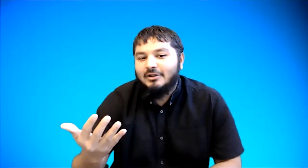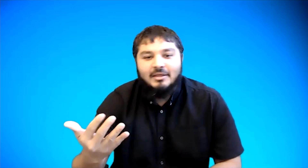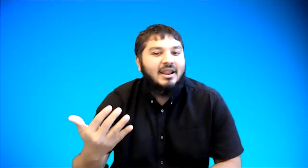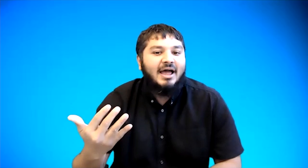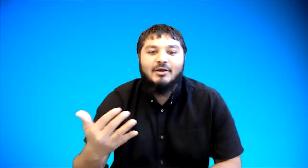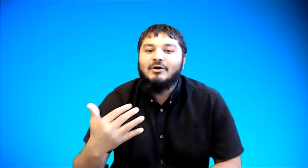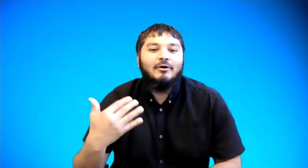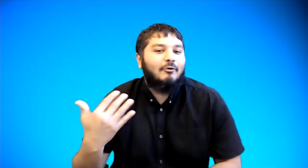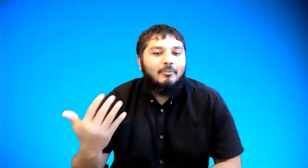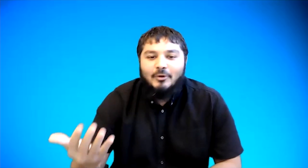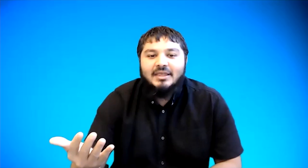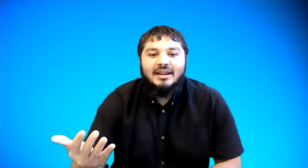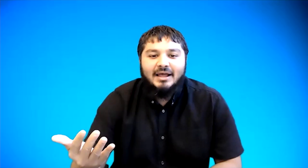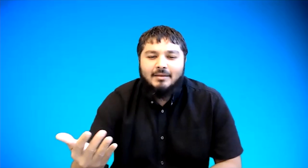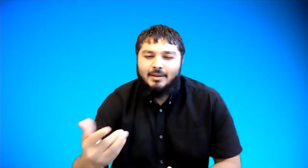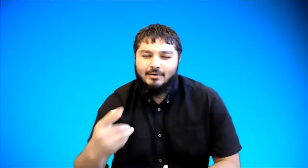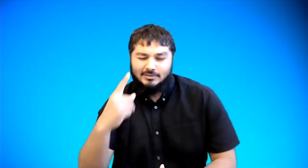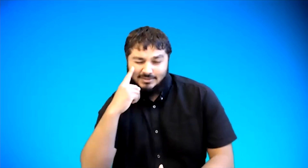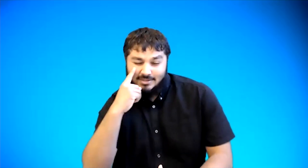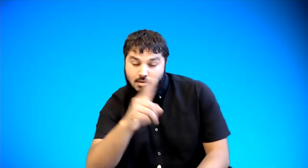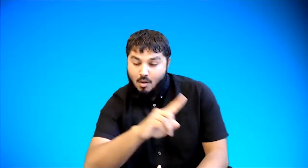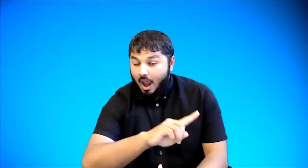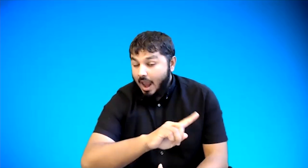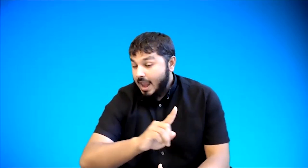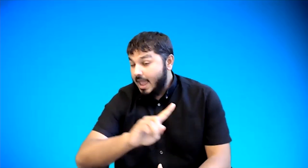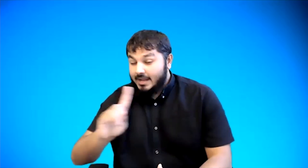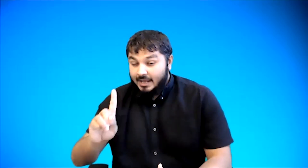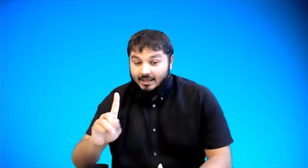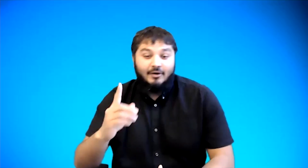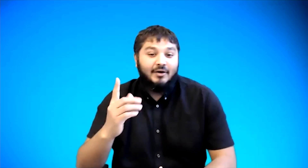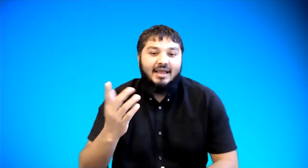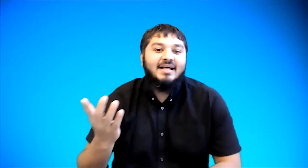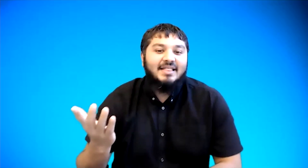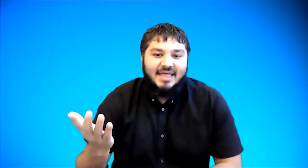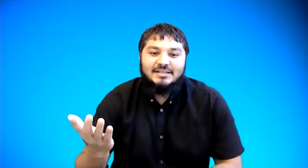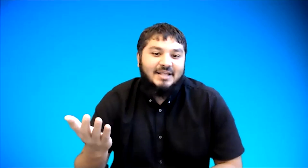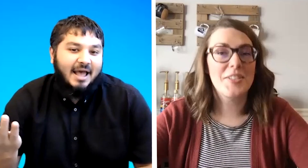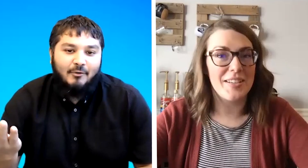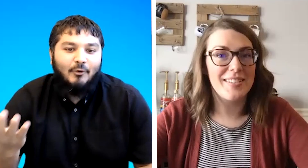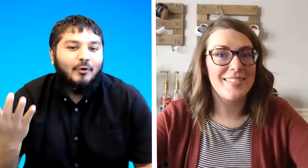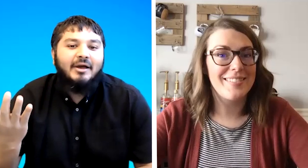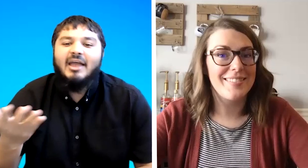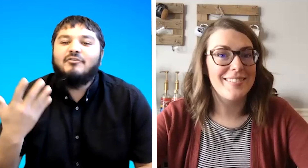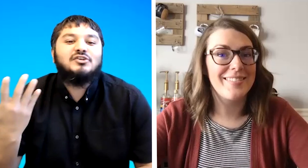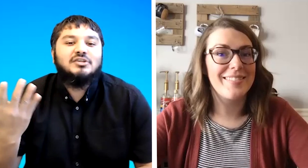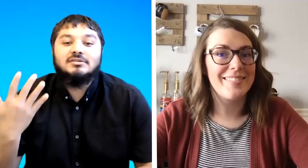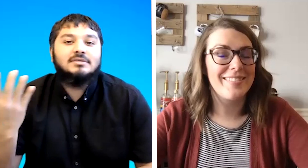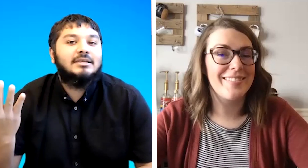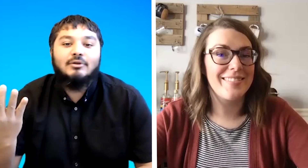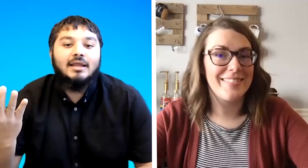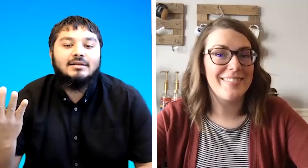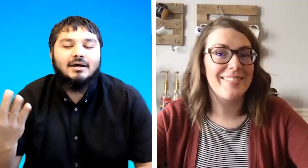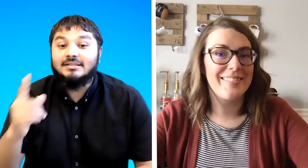they're like or a boy they like they're my goals okay that's how or if they just see you later it's